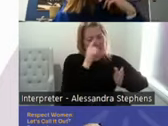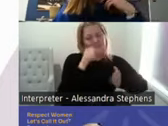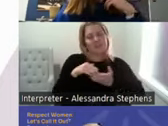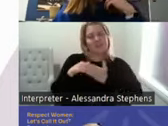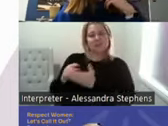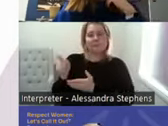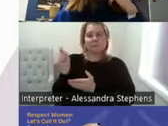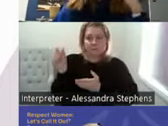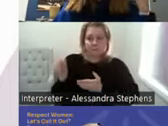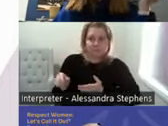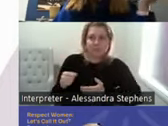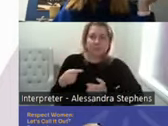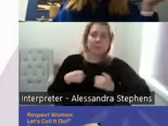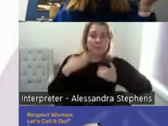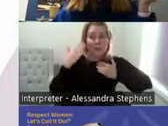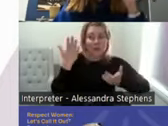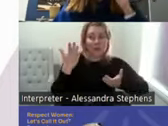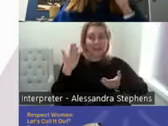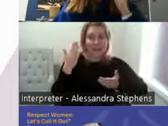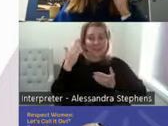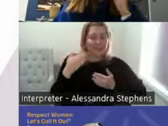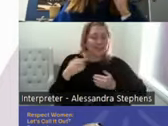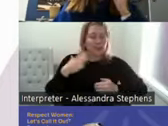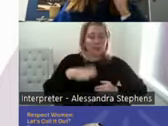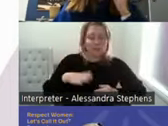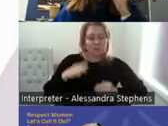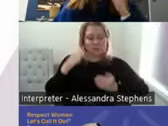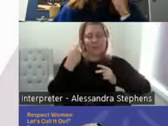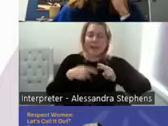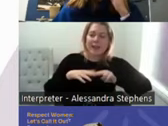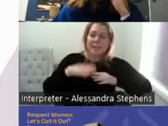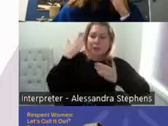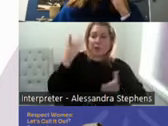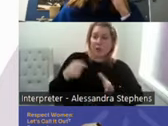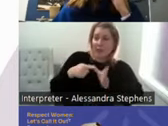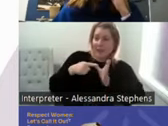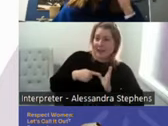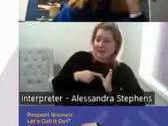the questions or all the answers actually when you're talking about sexuality as a profession